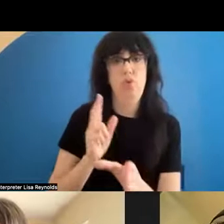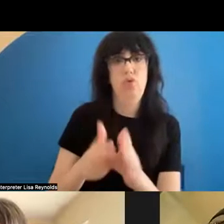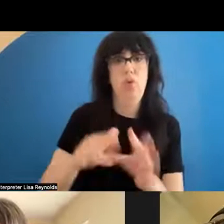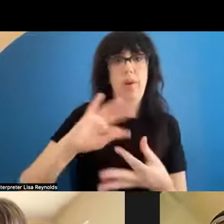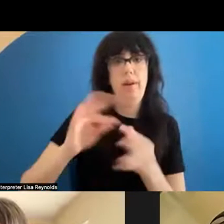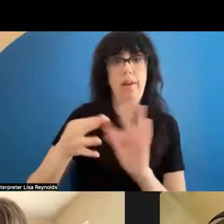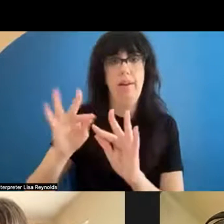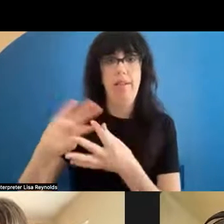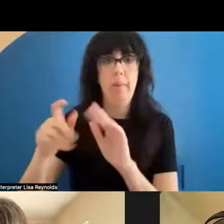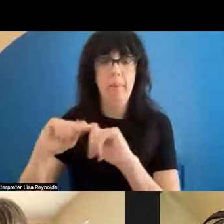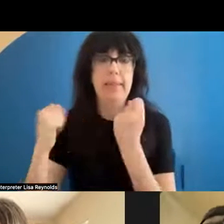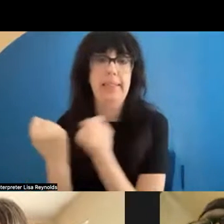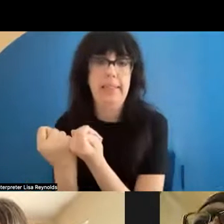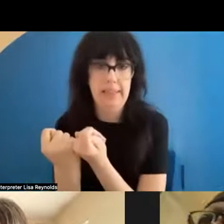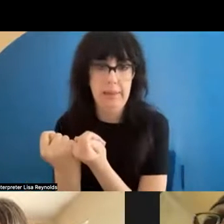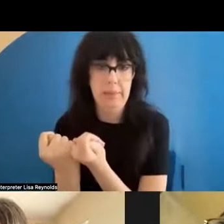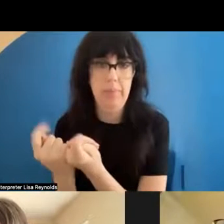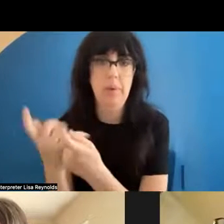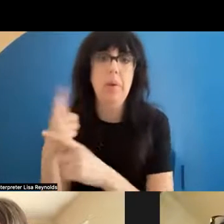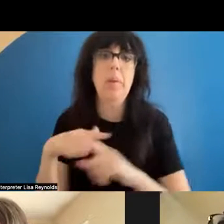team and that's when the breakdance